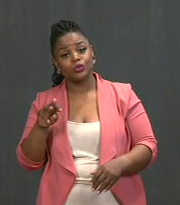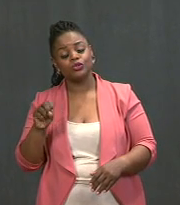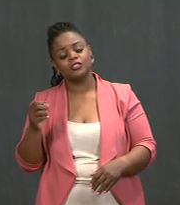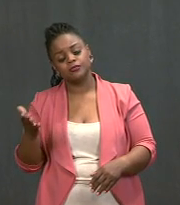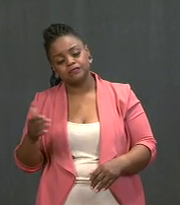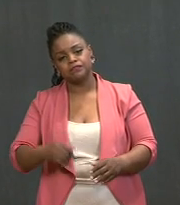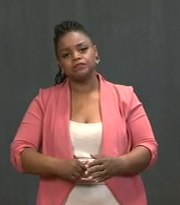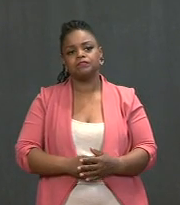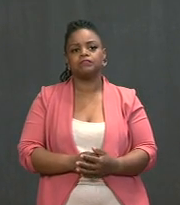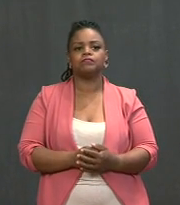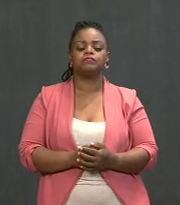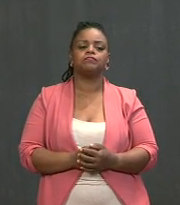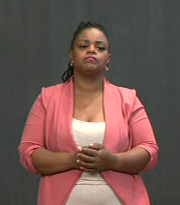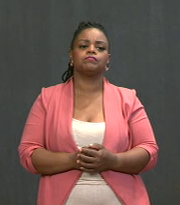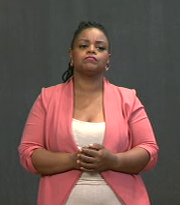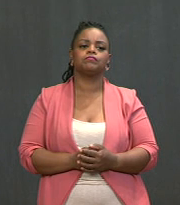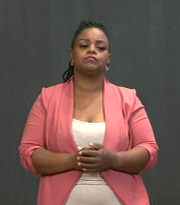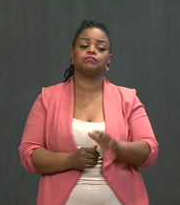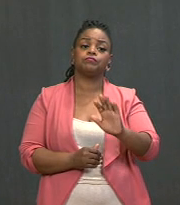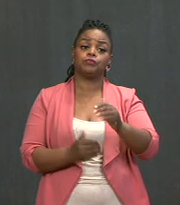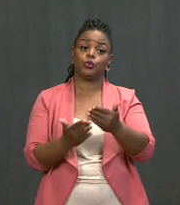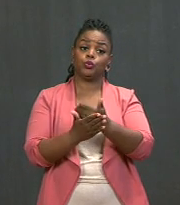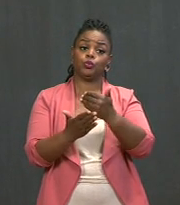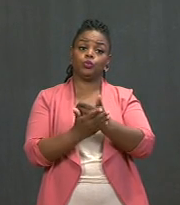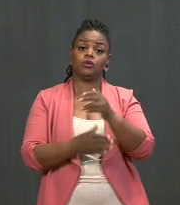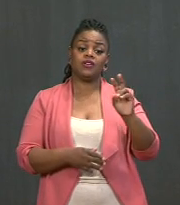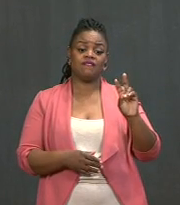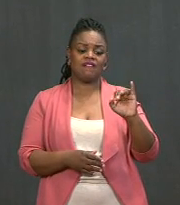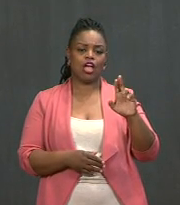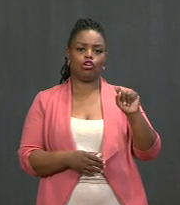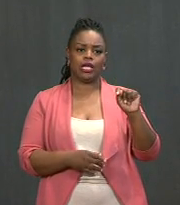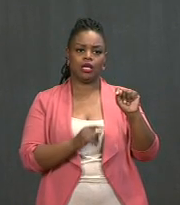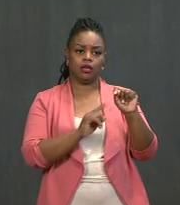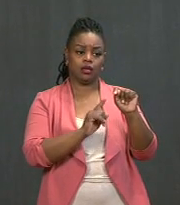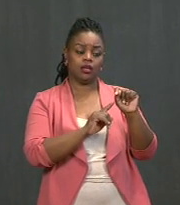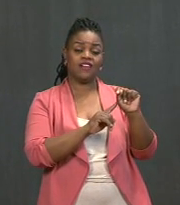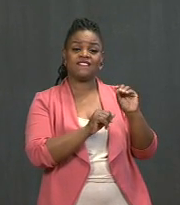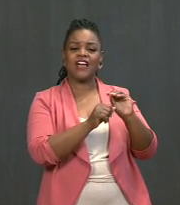New -- new variants of the virus are spreading